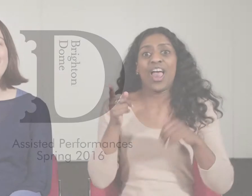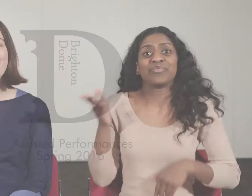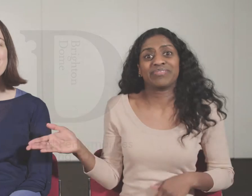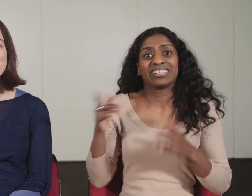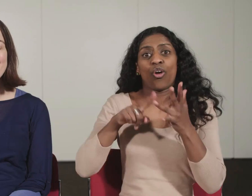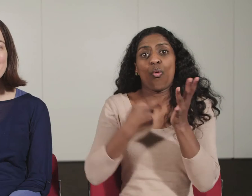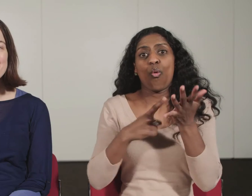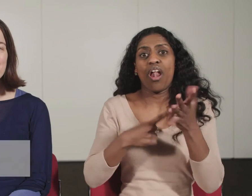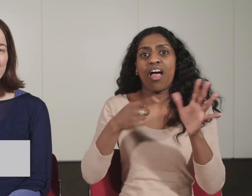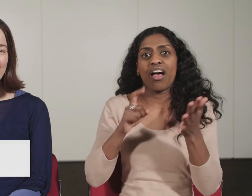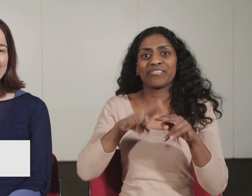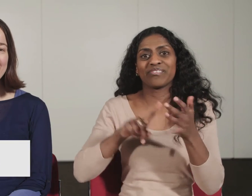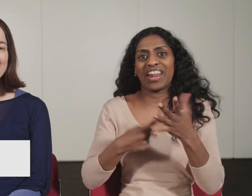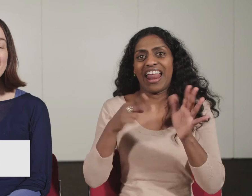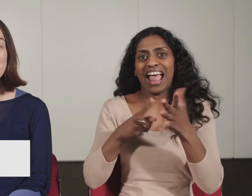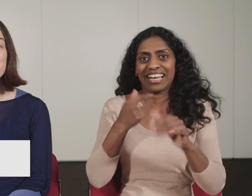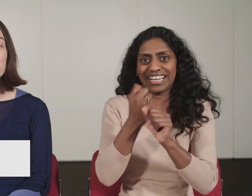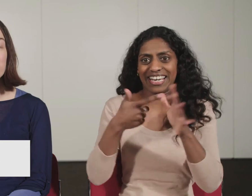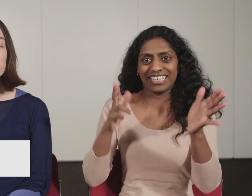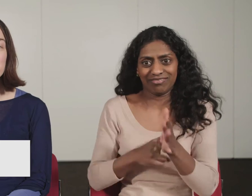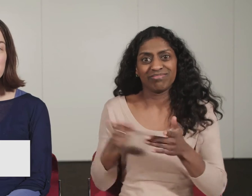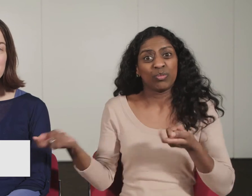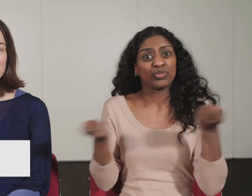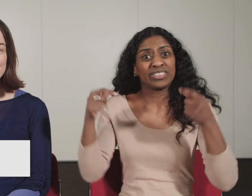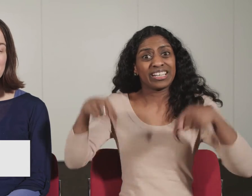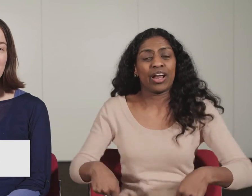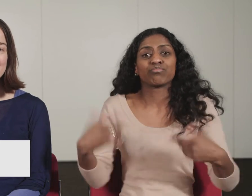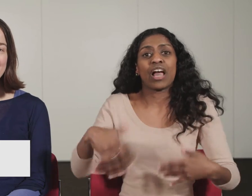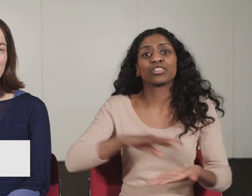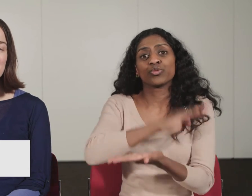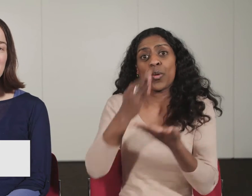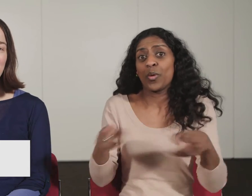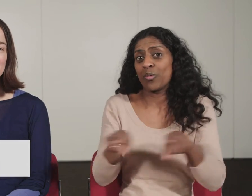Hello, my name is Orla Flanagan, and I am one of the Producers at Brighton Dome & Brighton